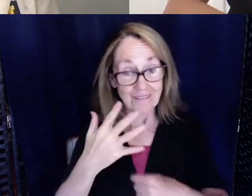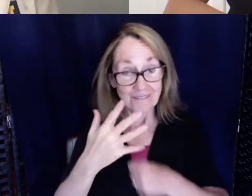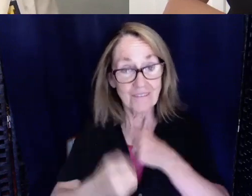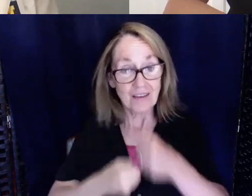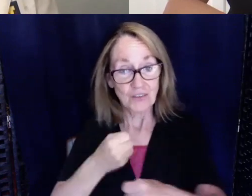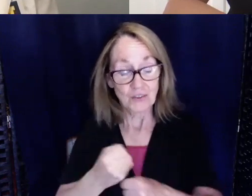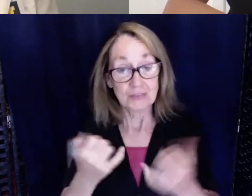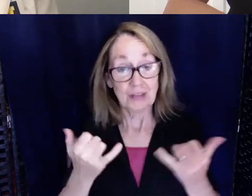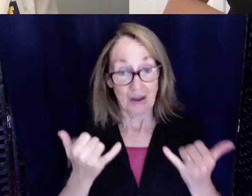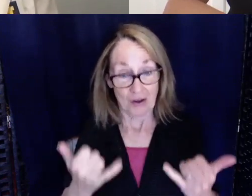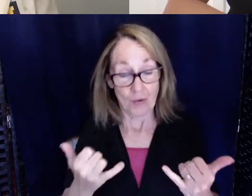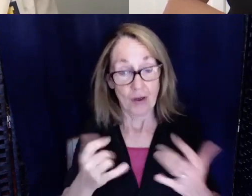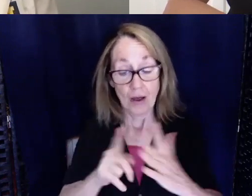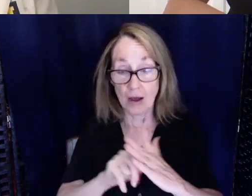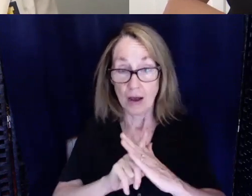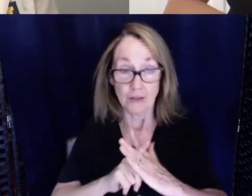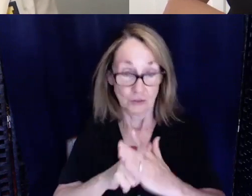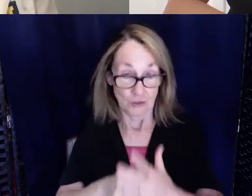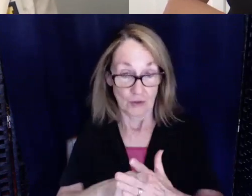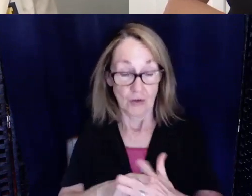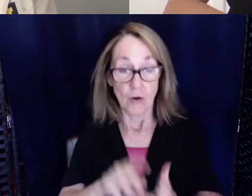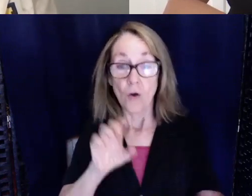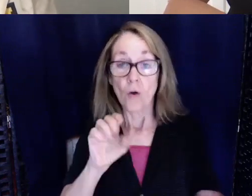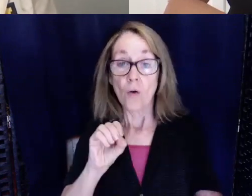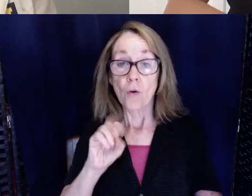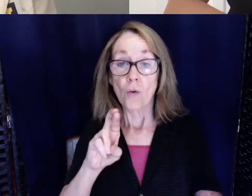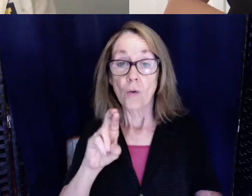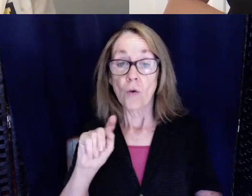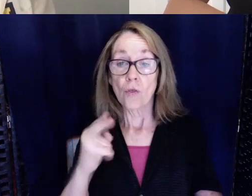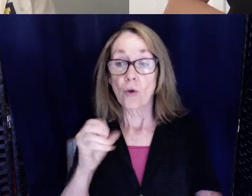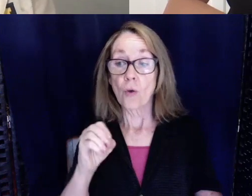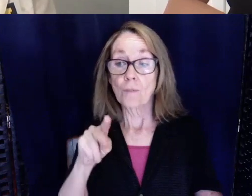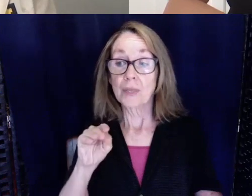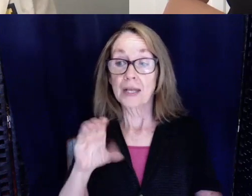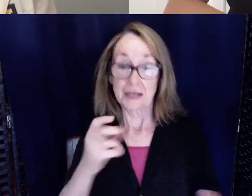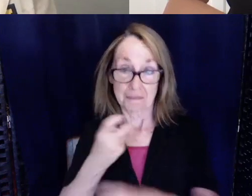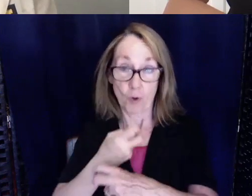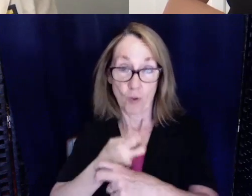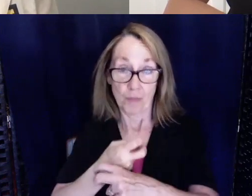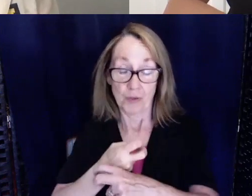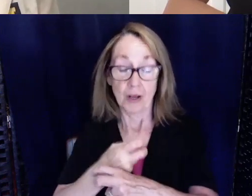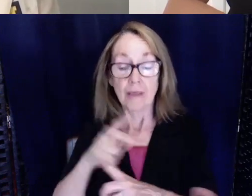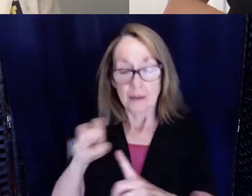I started in orthopedics and then I switched to critical care